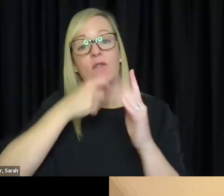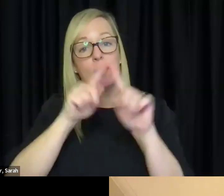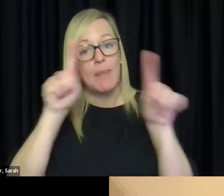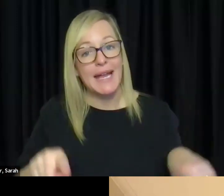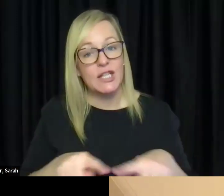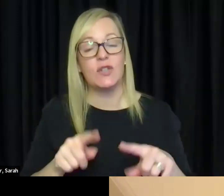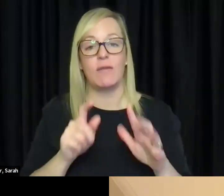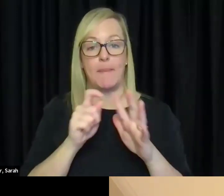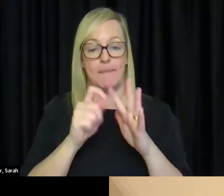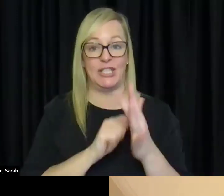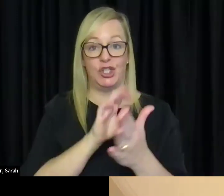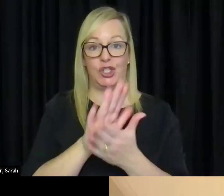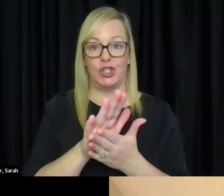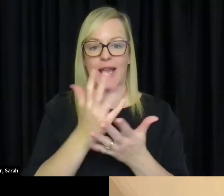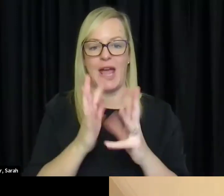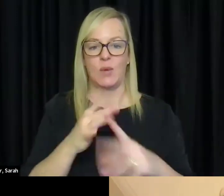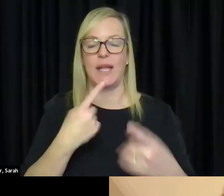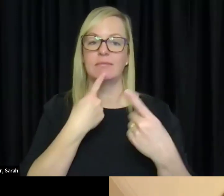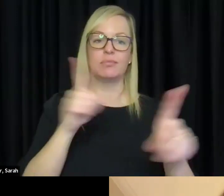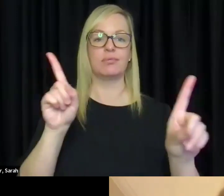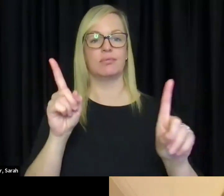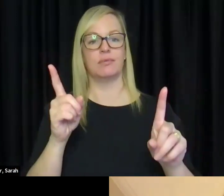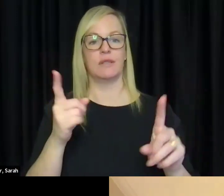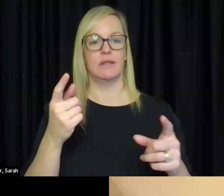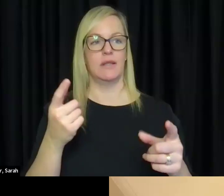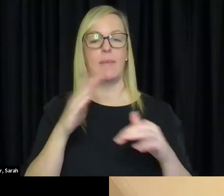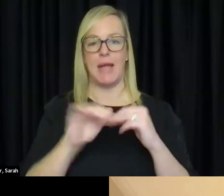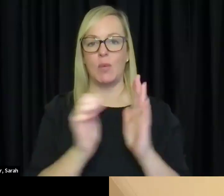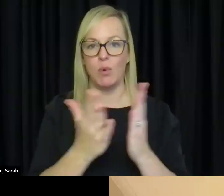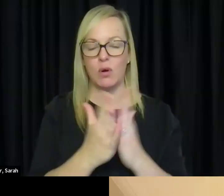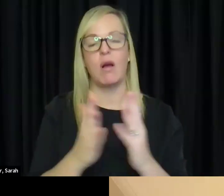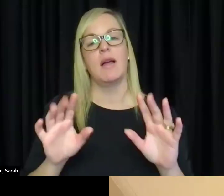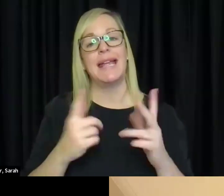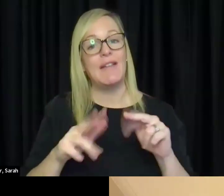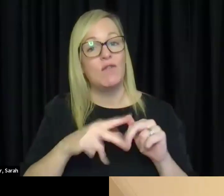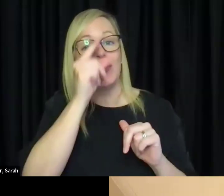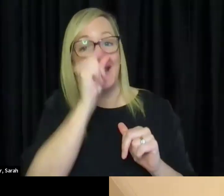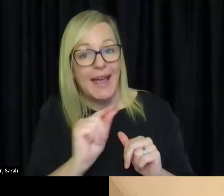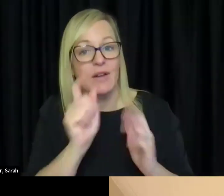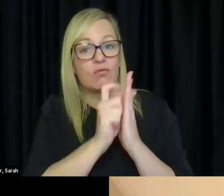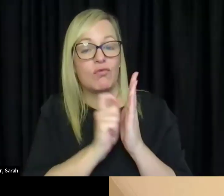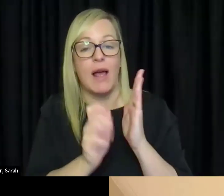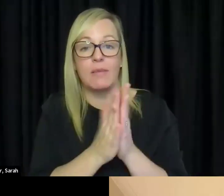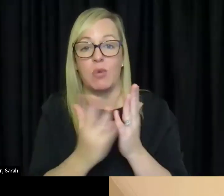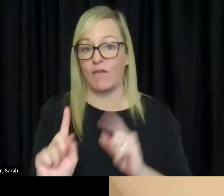your book to be. If you can, write your book first or have some little parts of the book written so